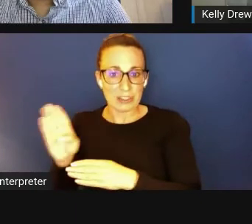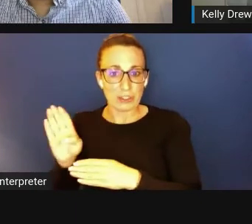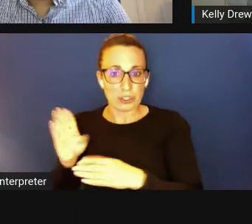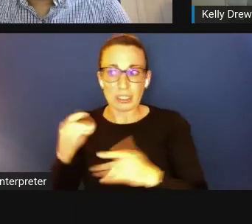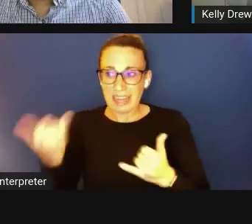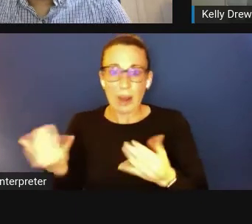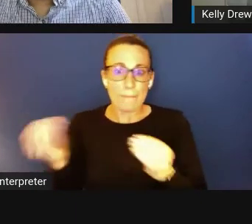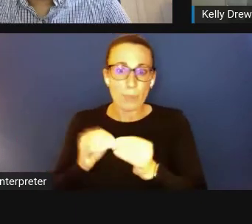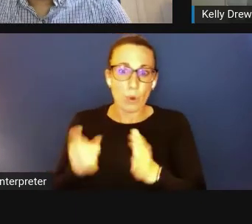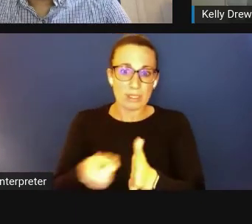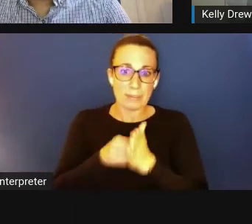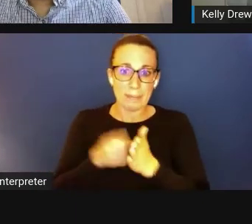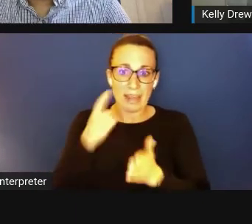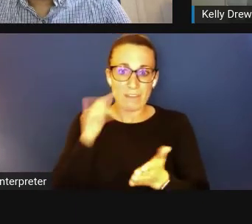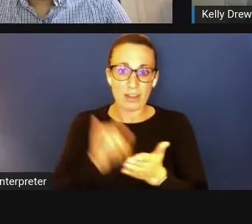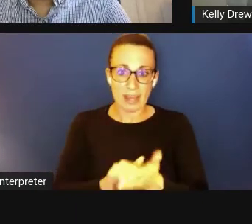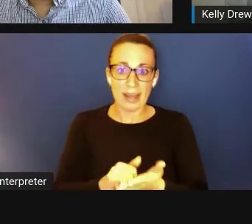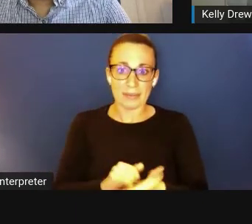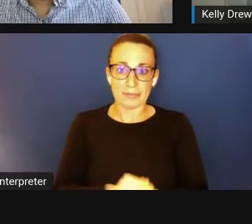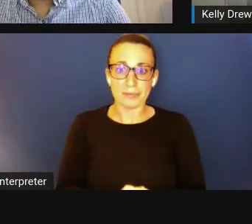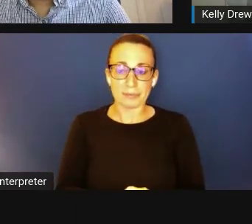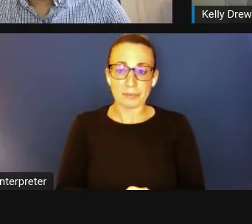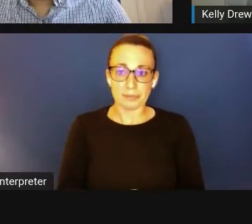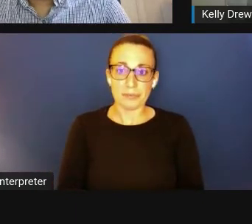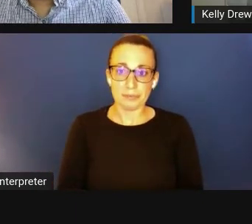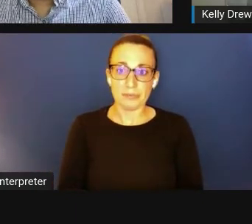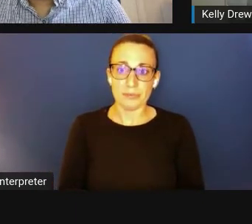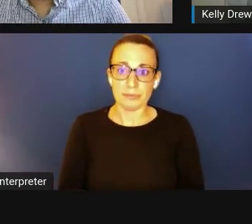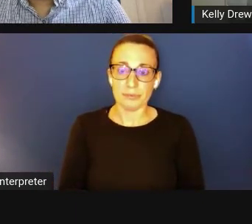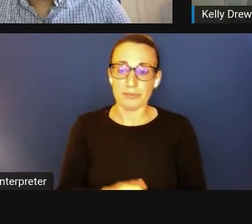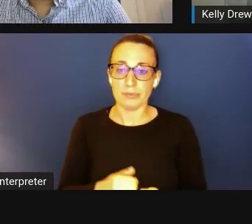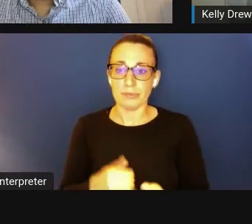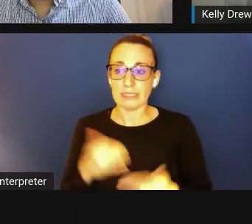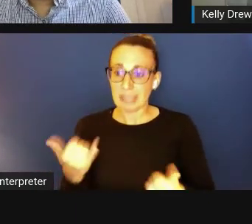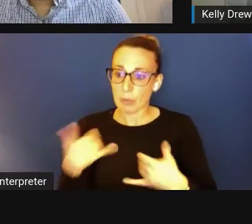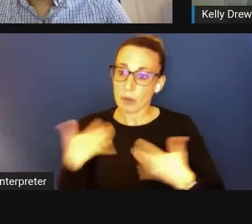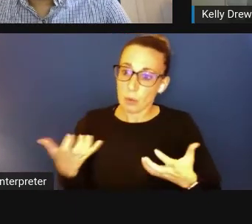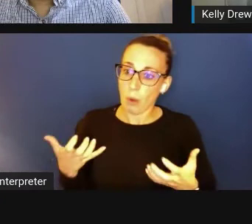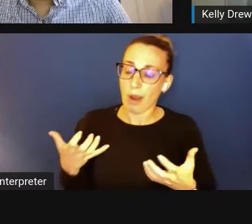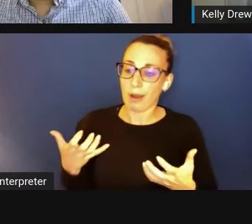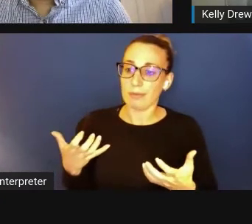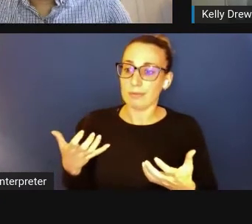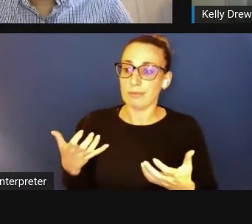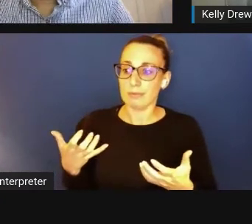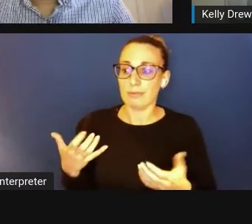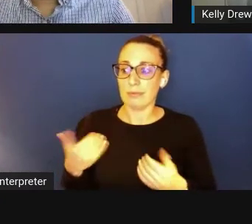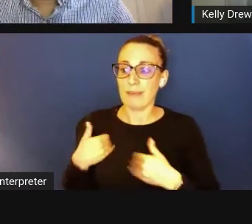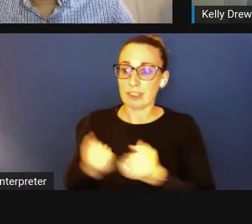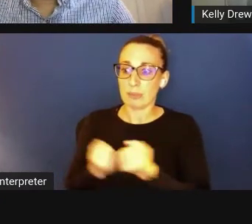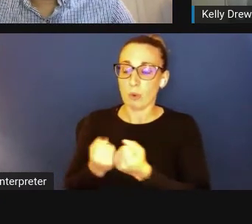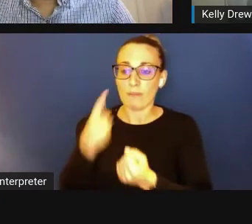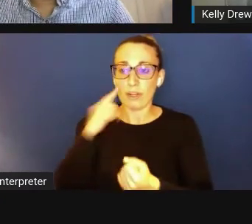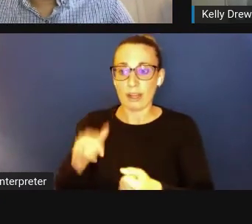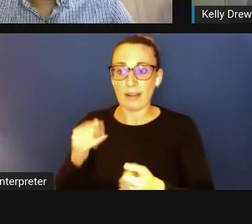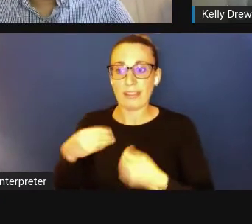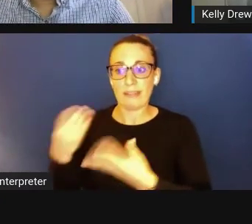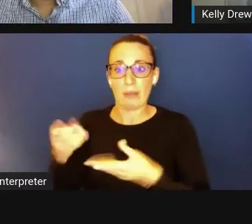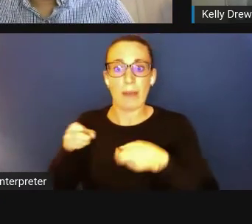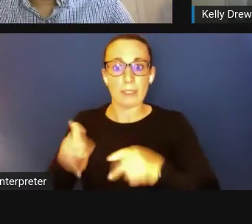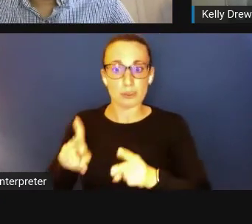and it's how we can leverage support for that in a way that is an opportunity, an economic opportunity,